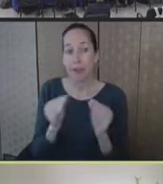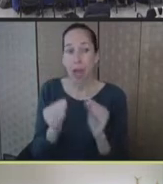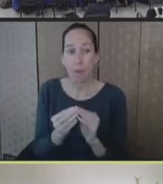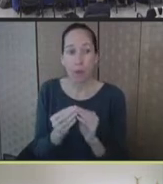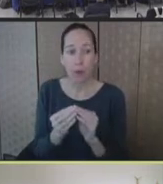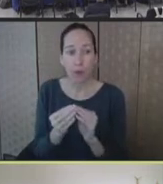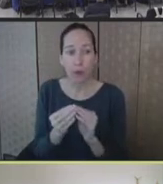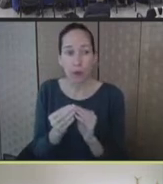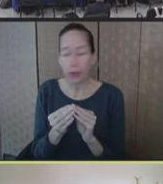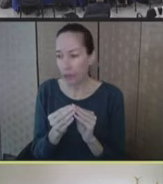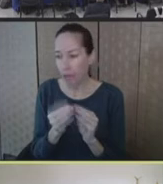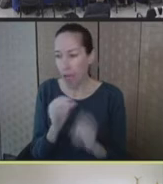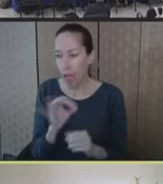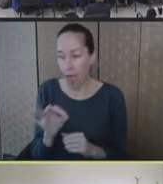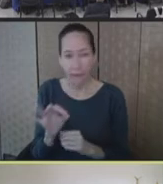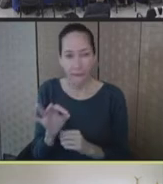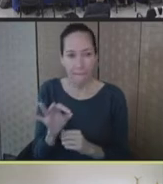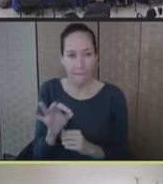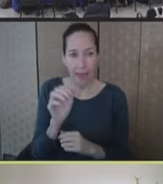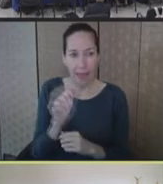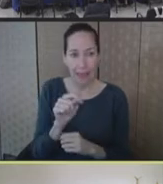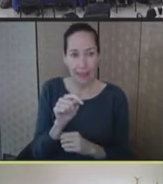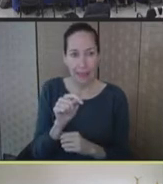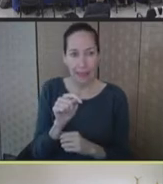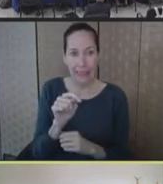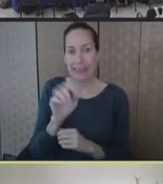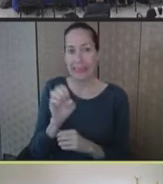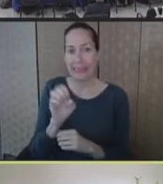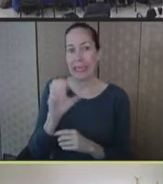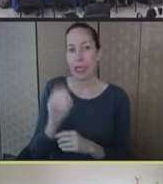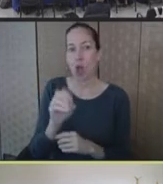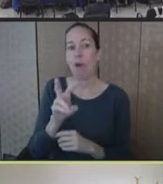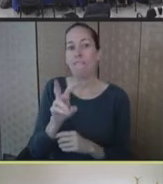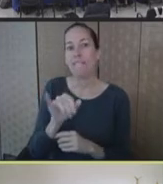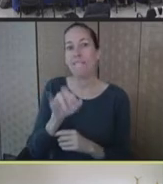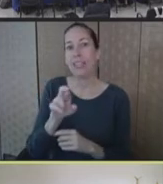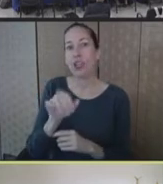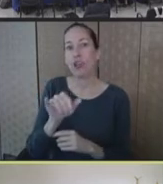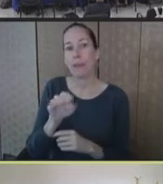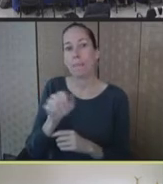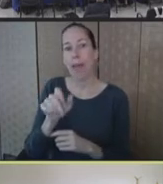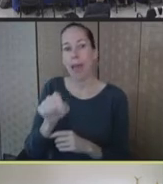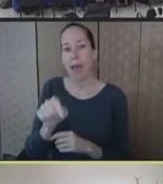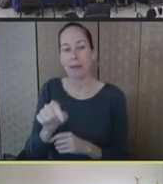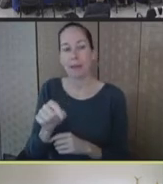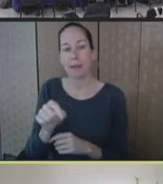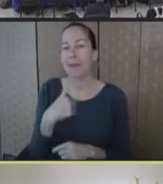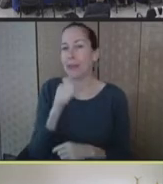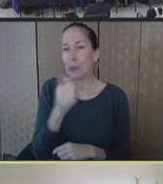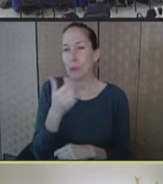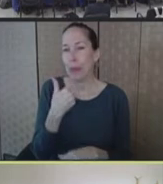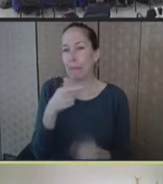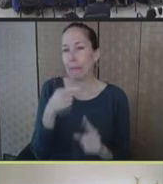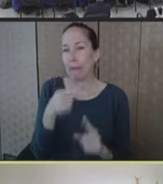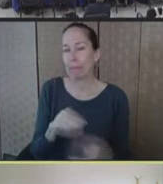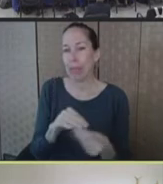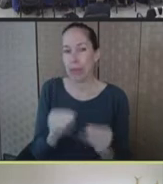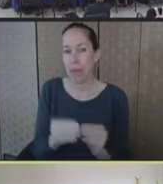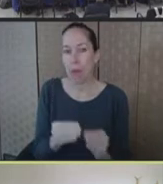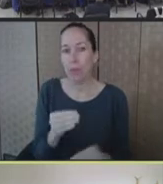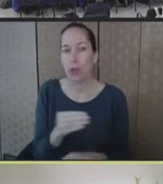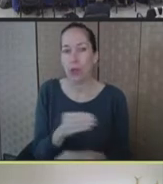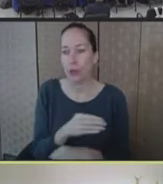have the particular counts here, an additional quantity of the IV tecovirimat. Slide, please.